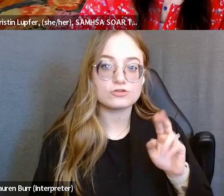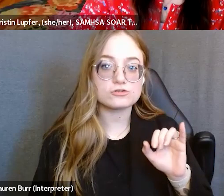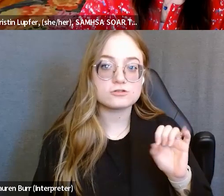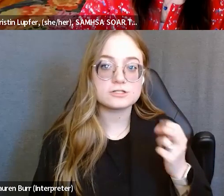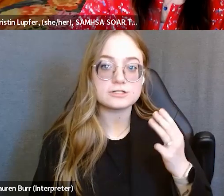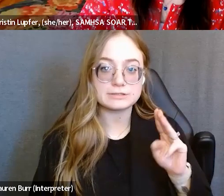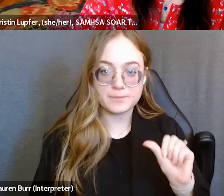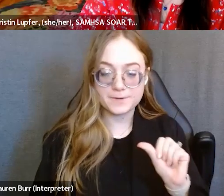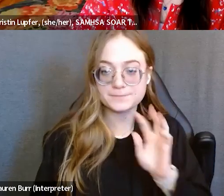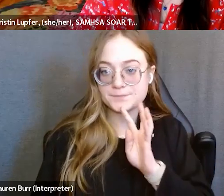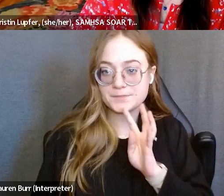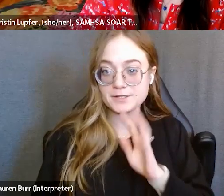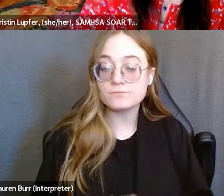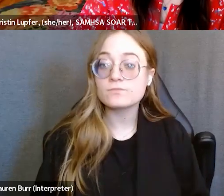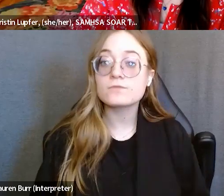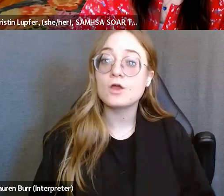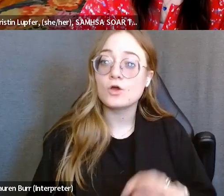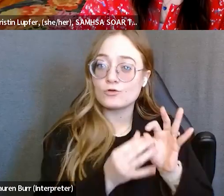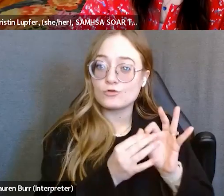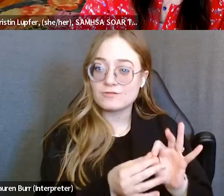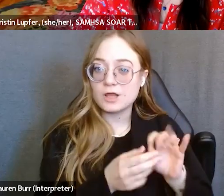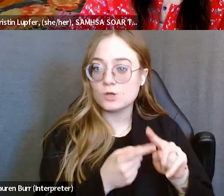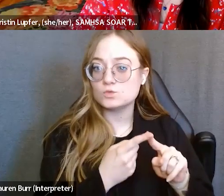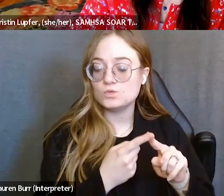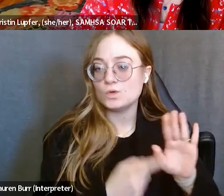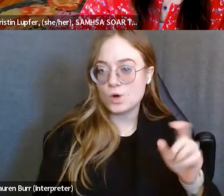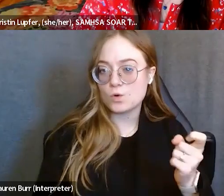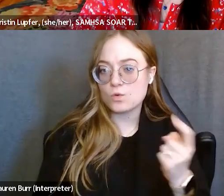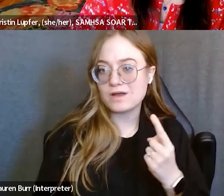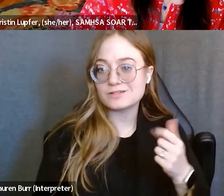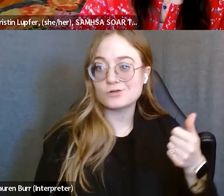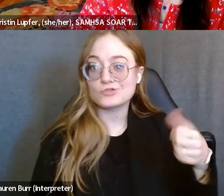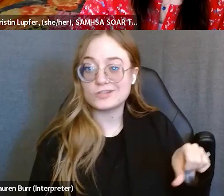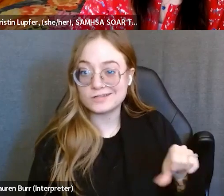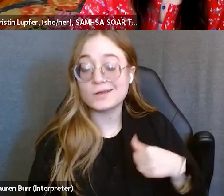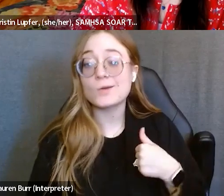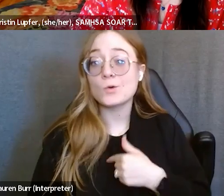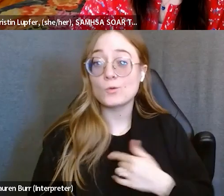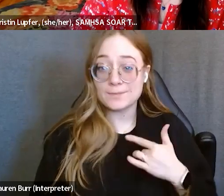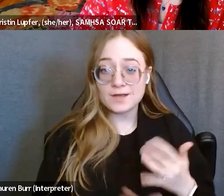typically we do like to see the client at least twice 'cause a lot of times,